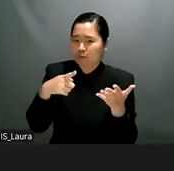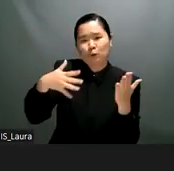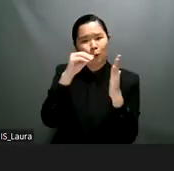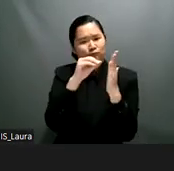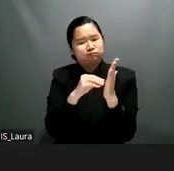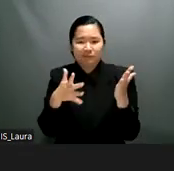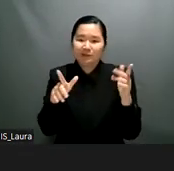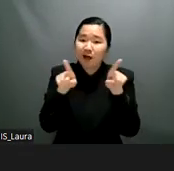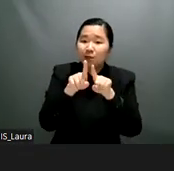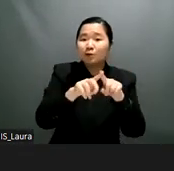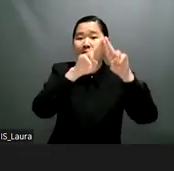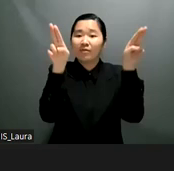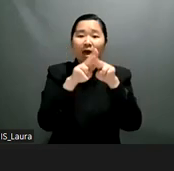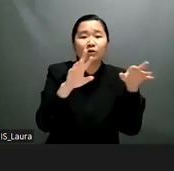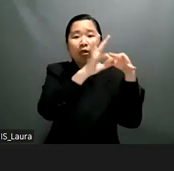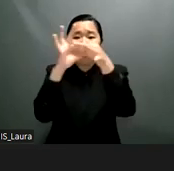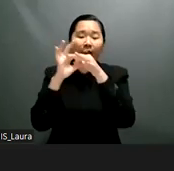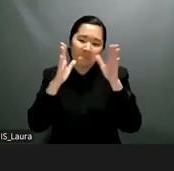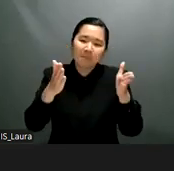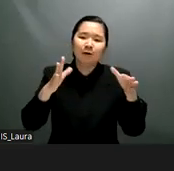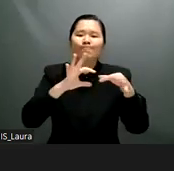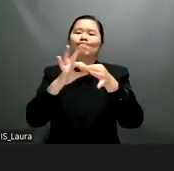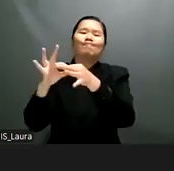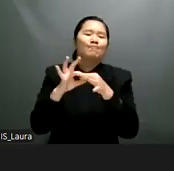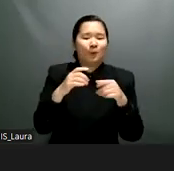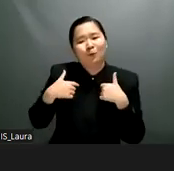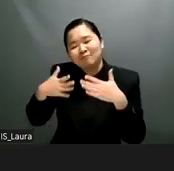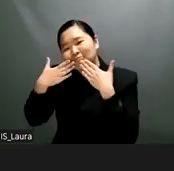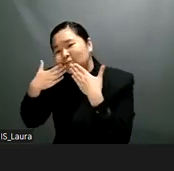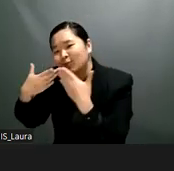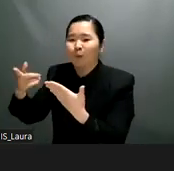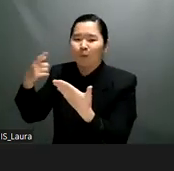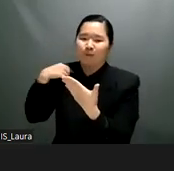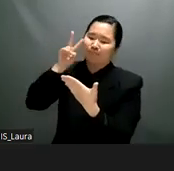disability rights advocate researcher and academic she's the senior research